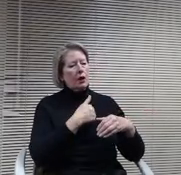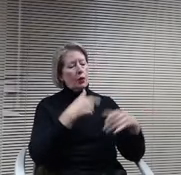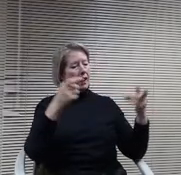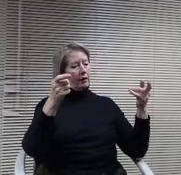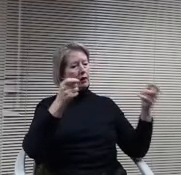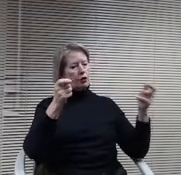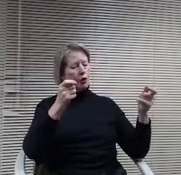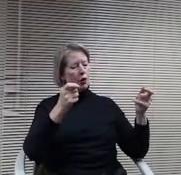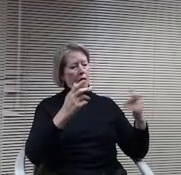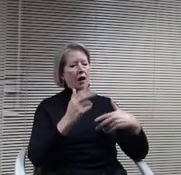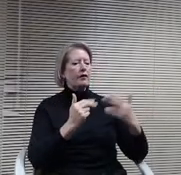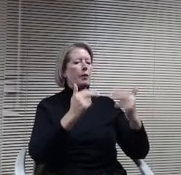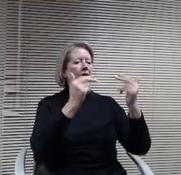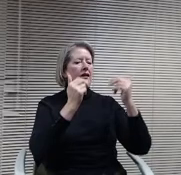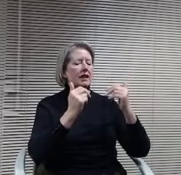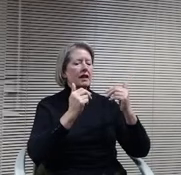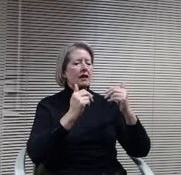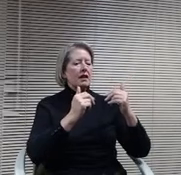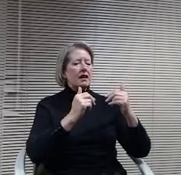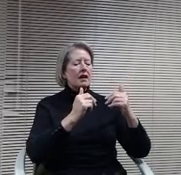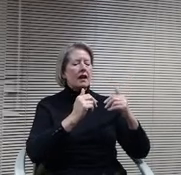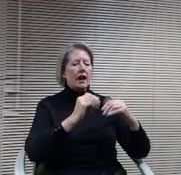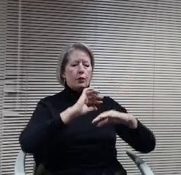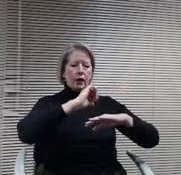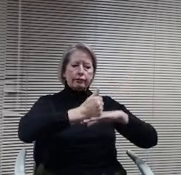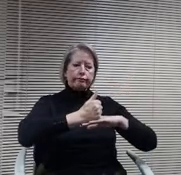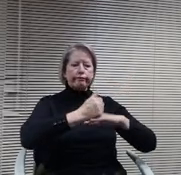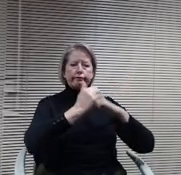payment. Typically, if you lease a building the rents go up.